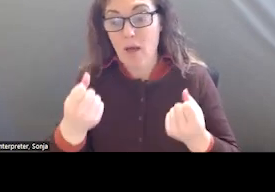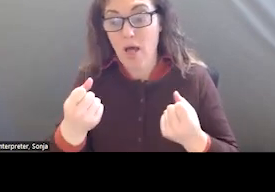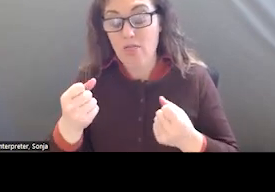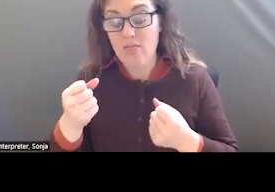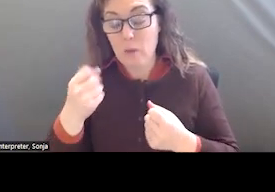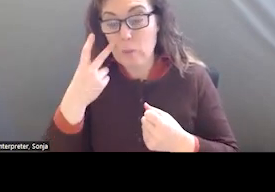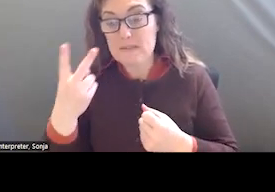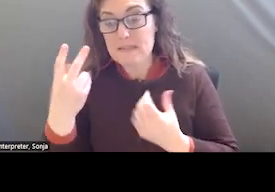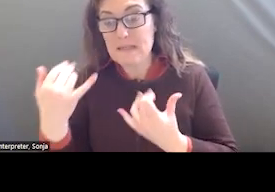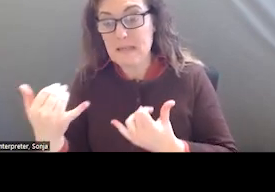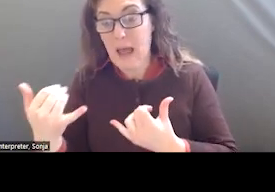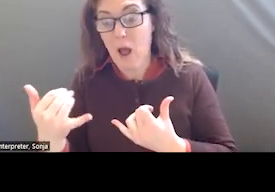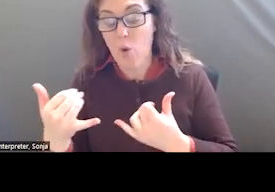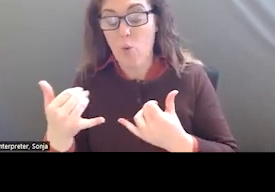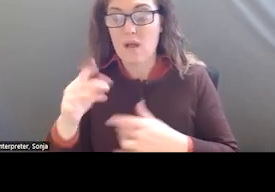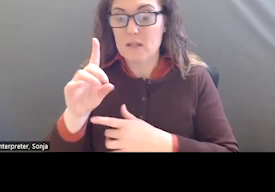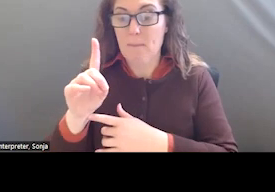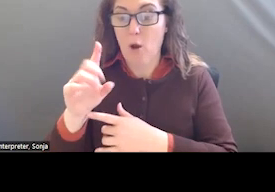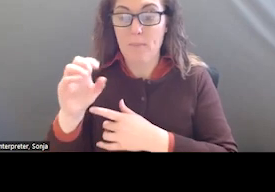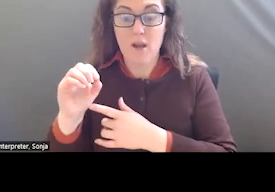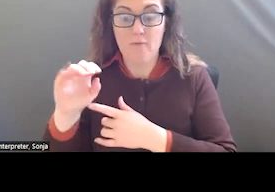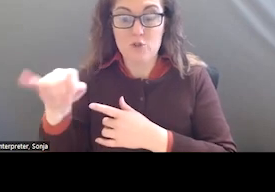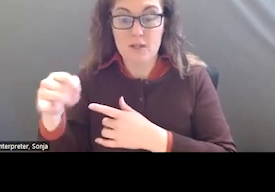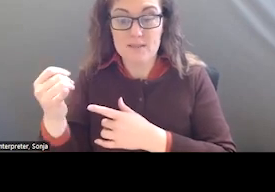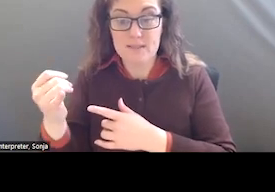DEPARTMENT OF JUSTICE AND RULING THAT ACCESS TO MENTAL HEALTH